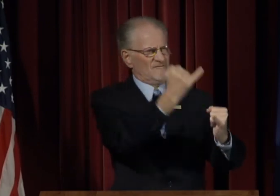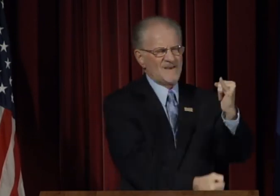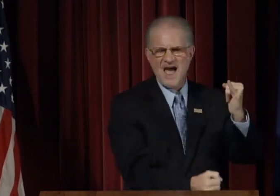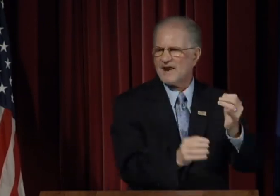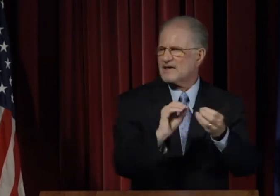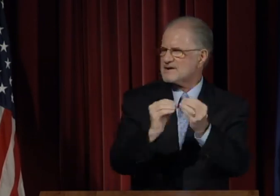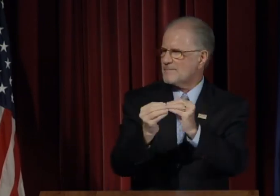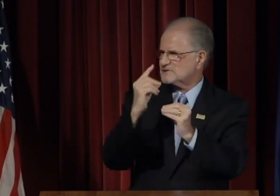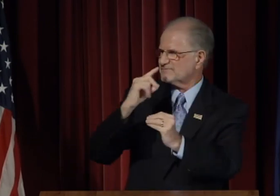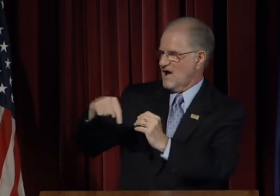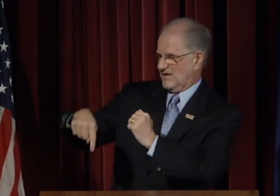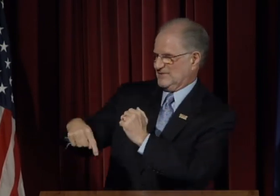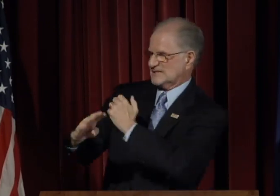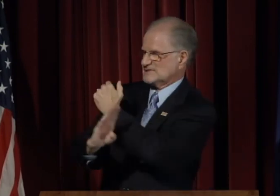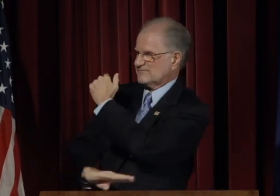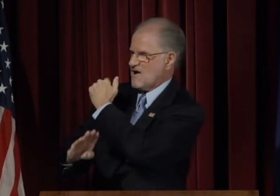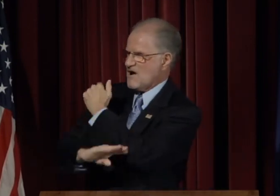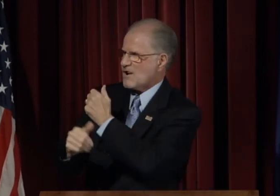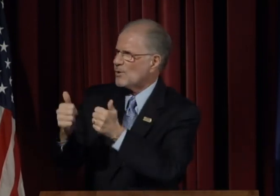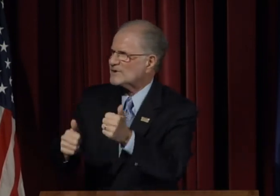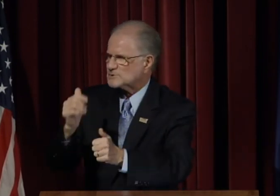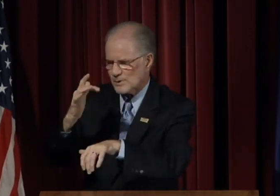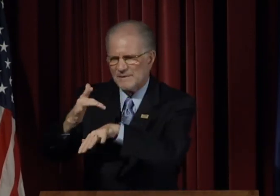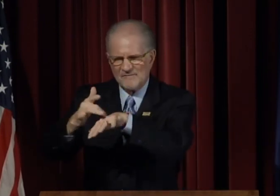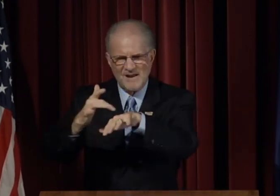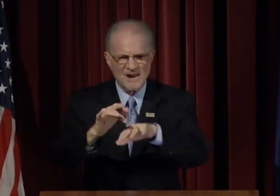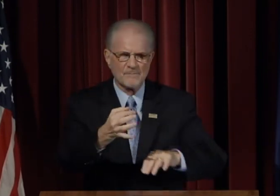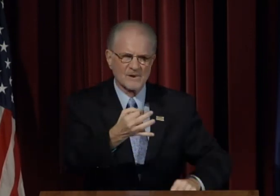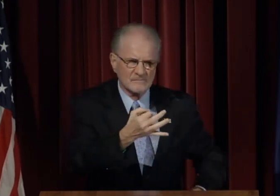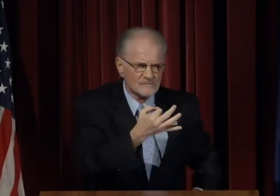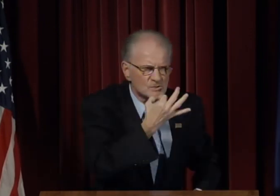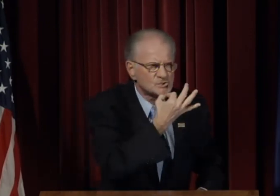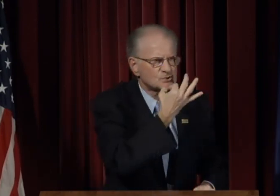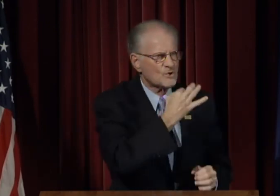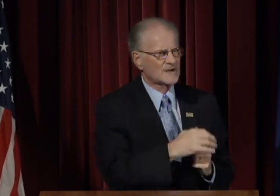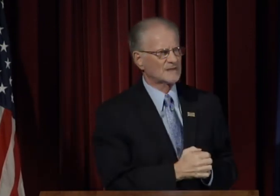We await the final numbers for this fall which will be available shortly.